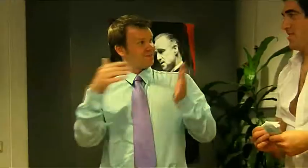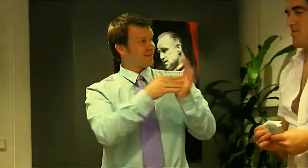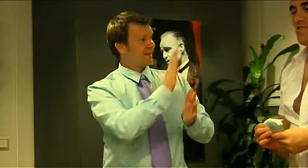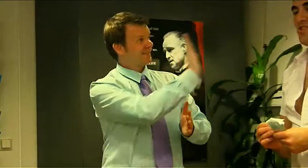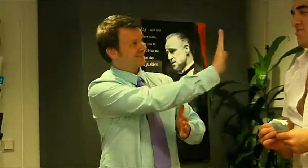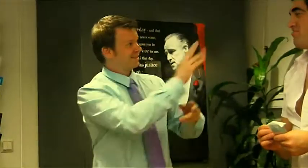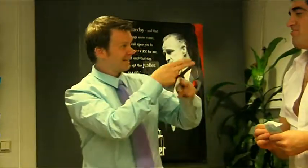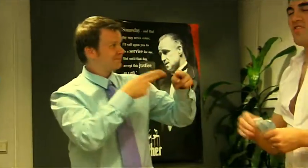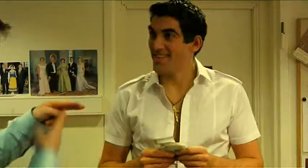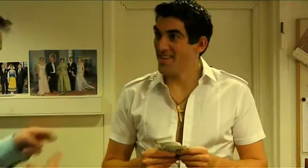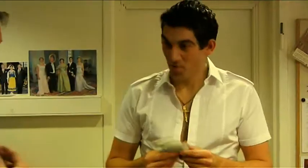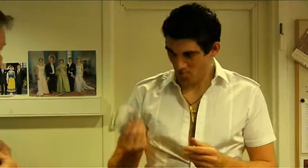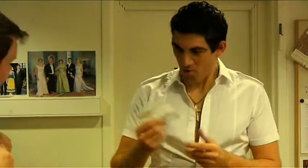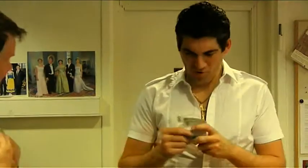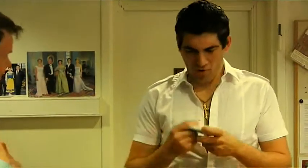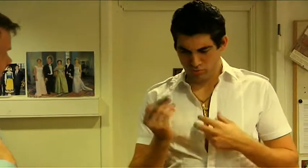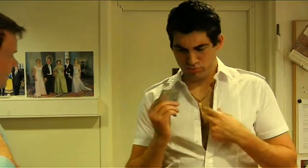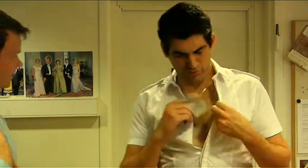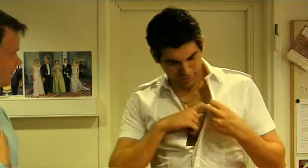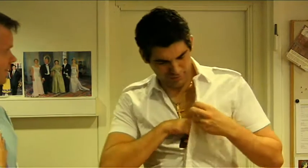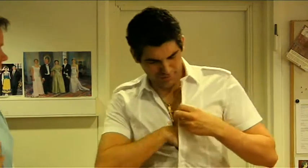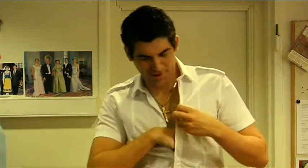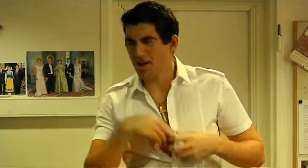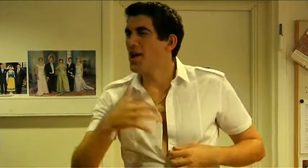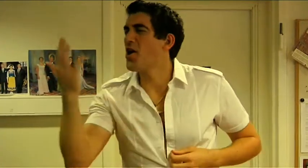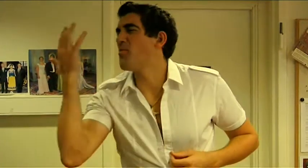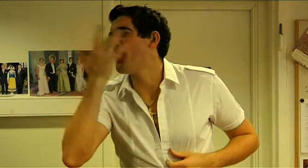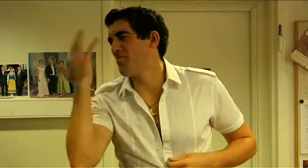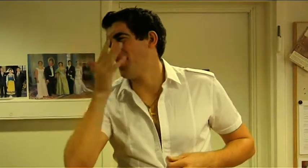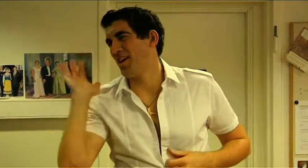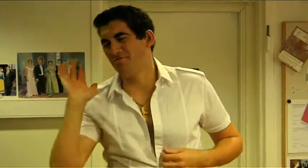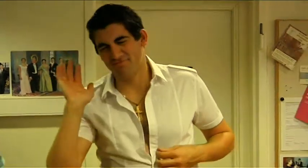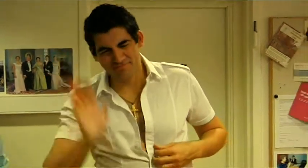to your restaurant. - Sure, no problem!